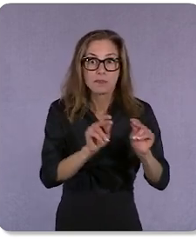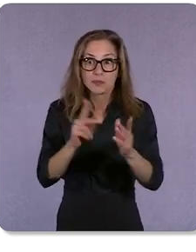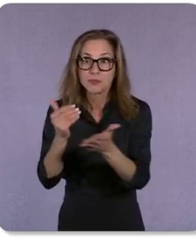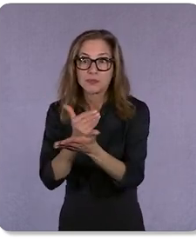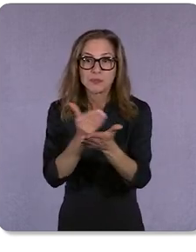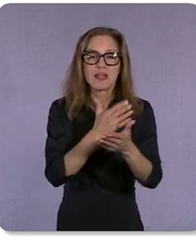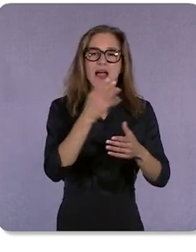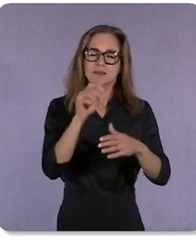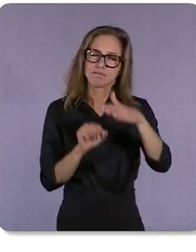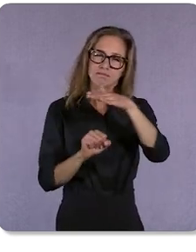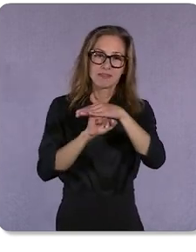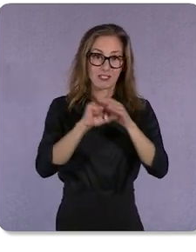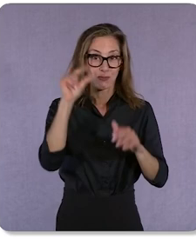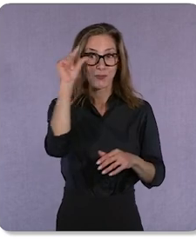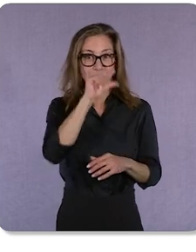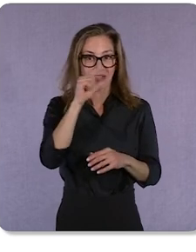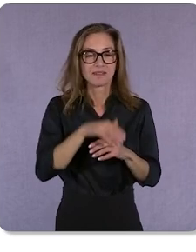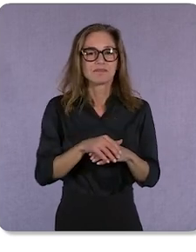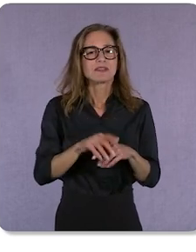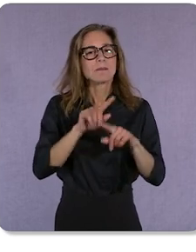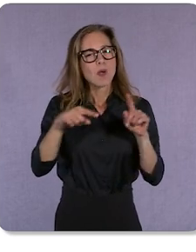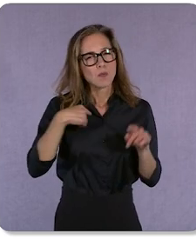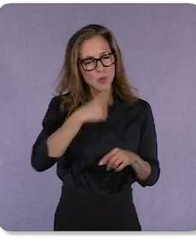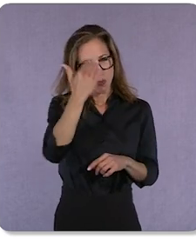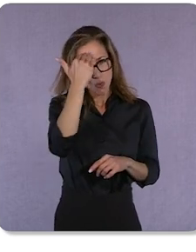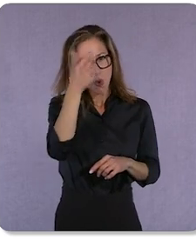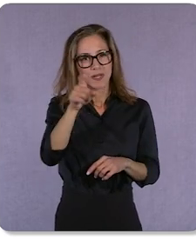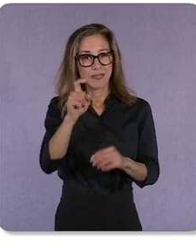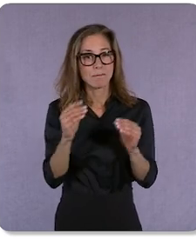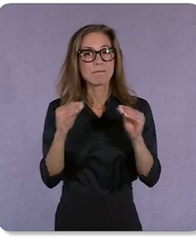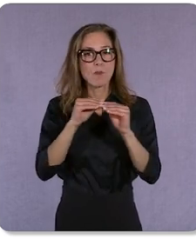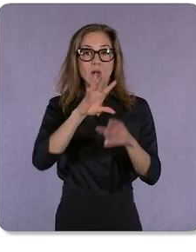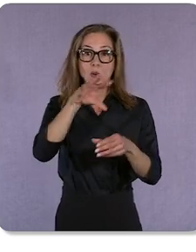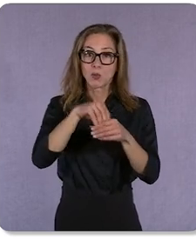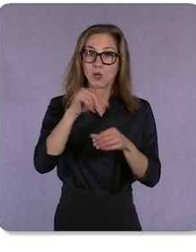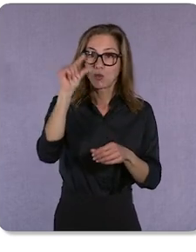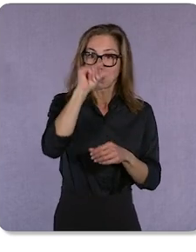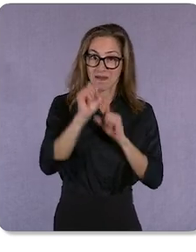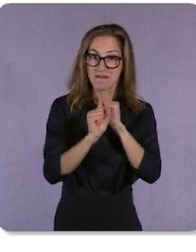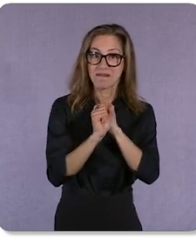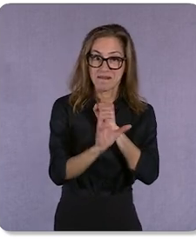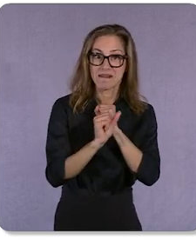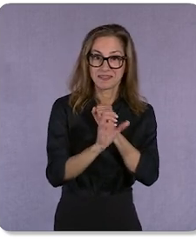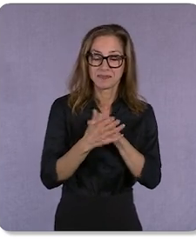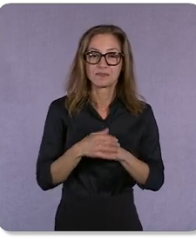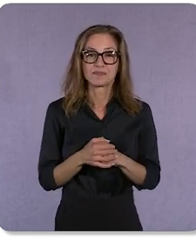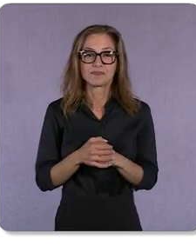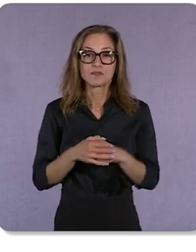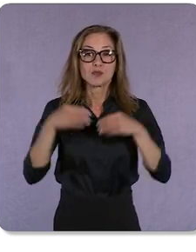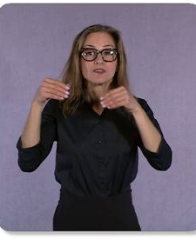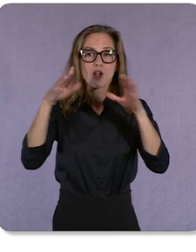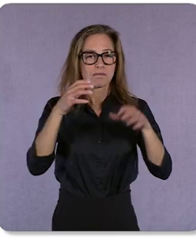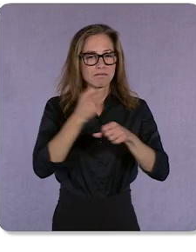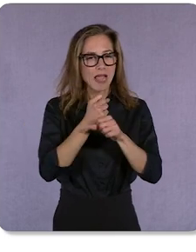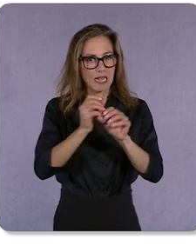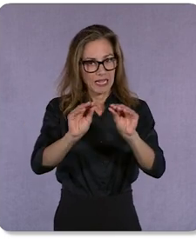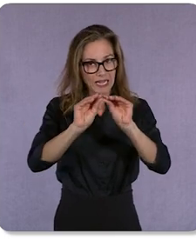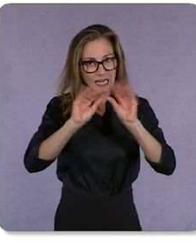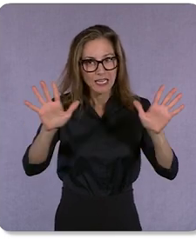But we know you need more - including in Google Ads. Retailers have made it clear to us that they would like to be able to optimize